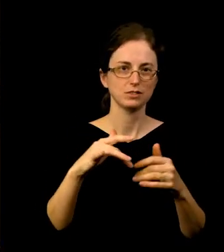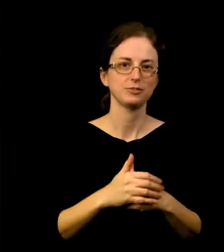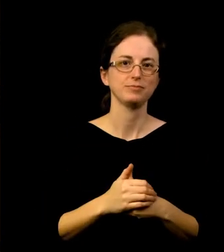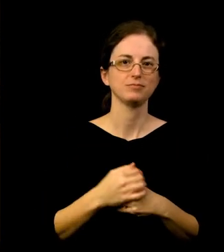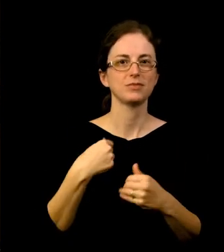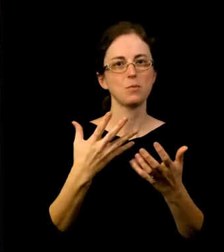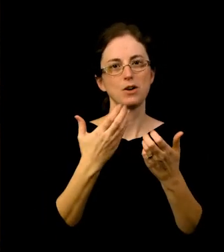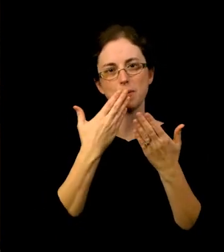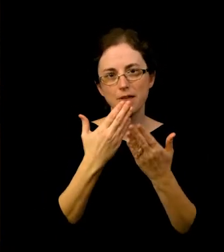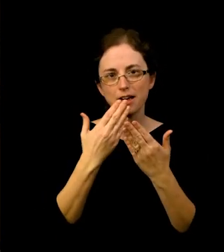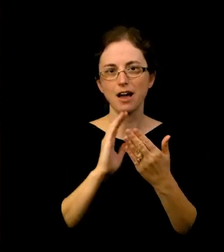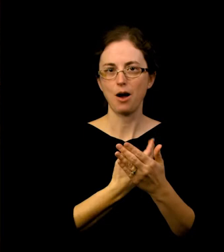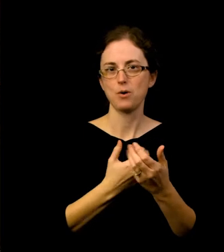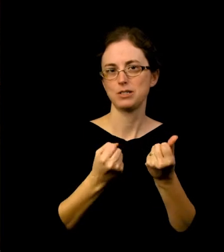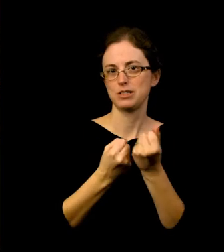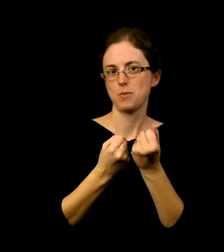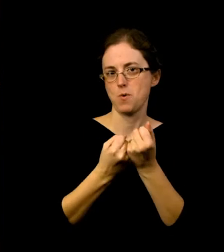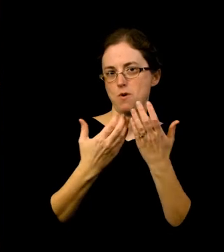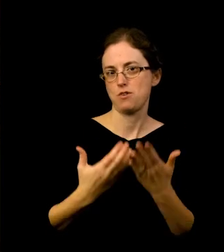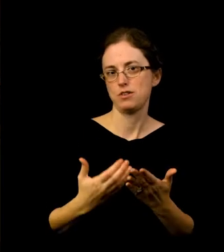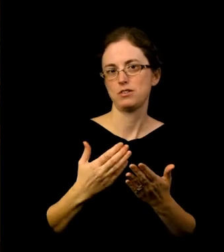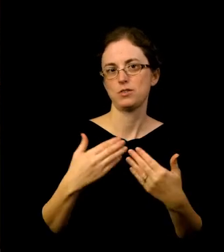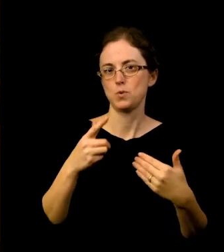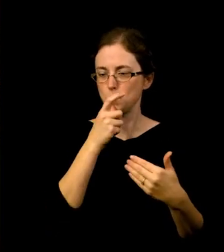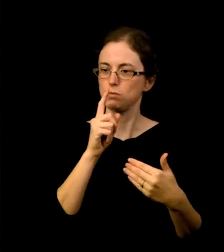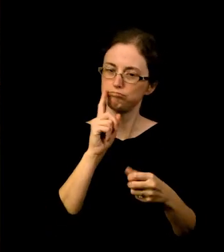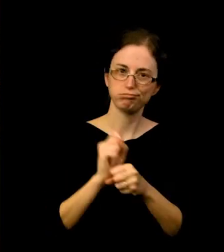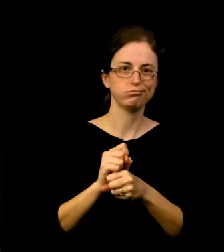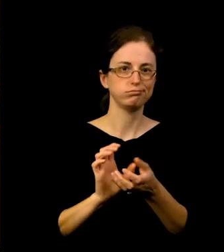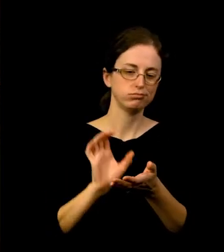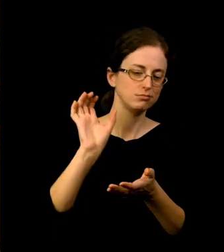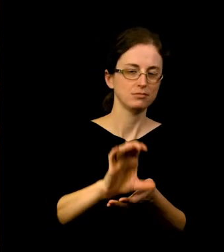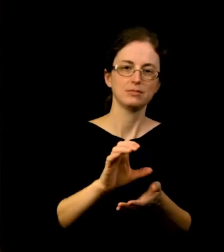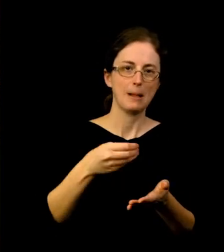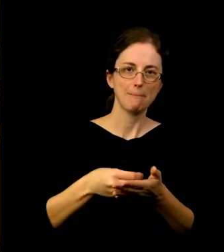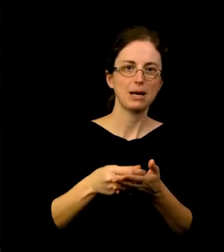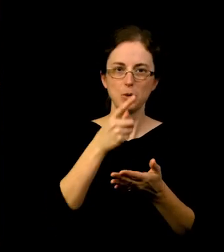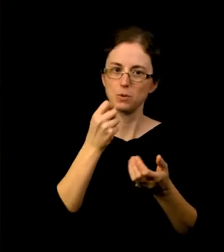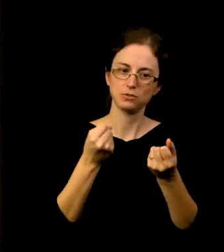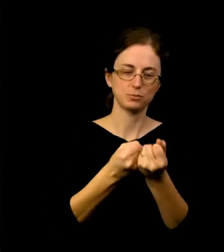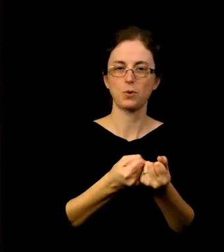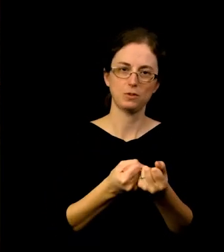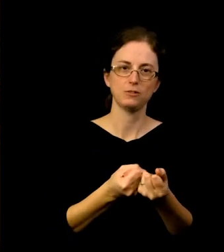for stepping up in big ways, especially over the last 20 months. In reflecting on the impact that your support had